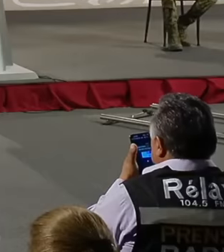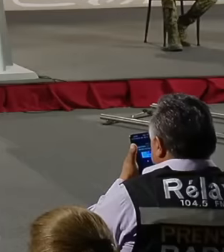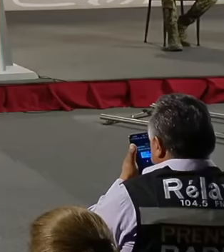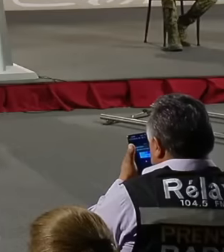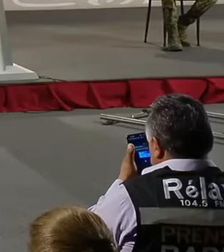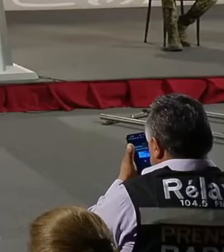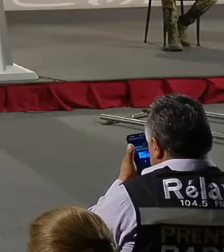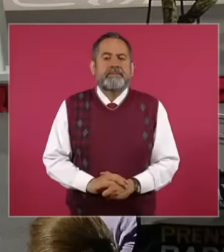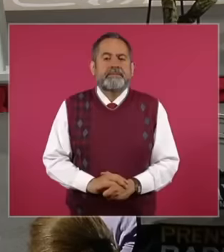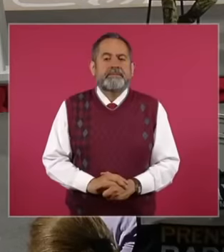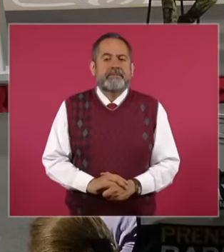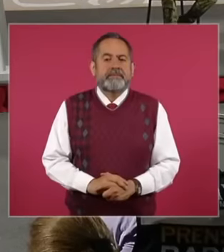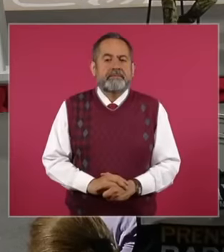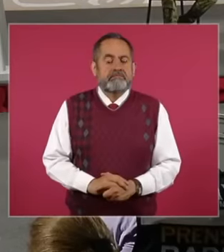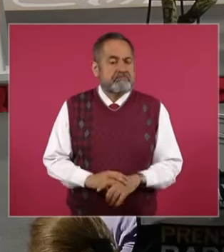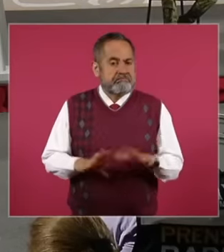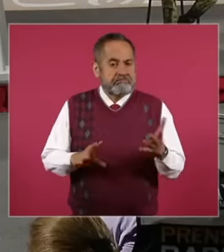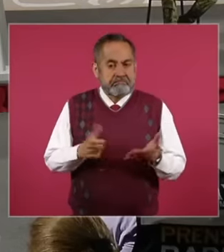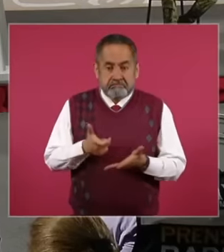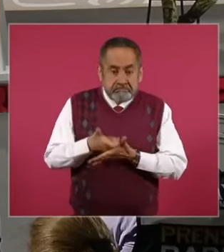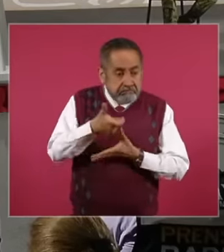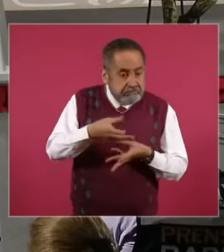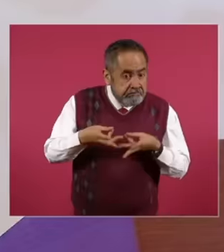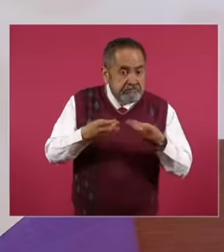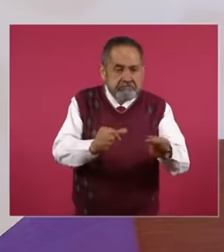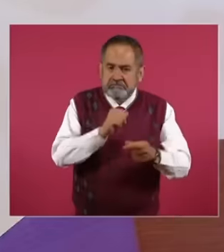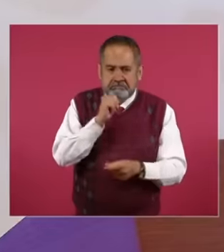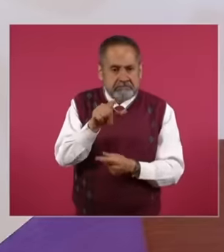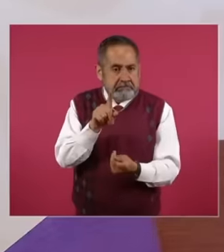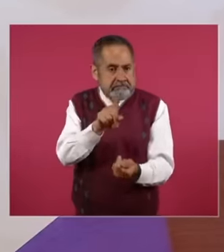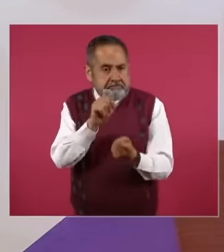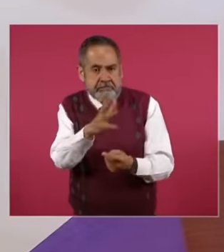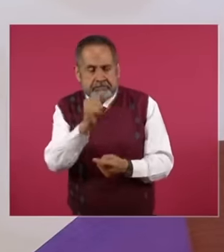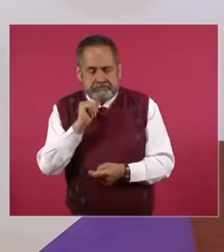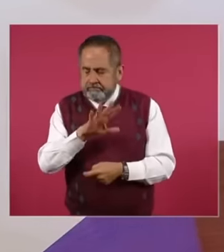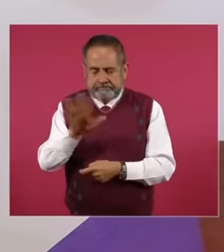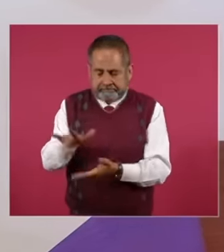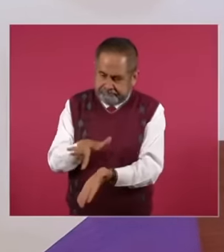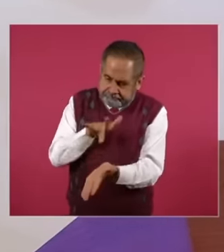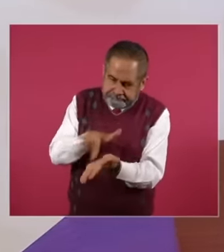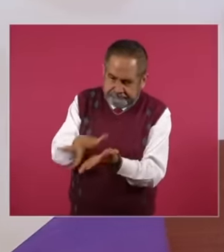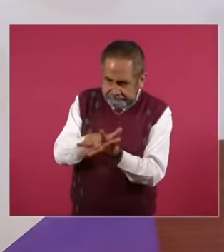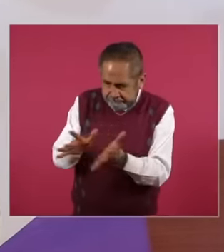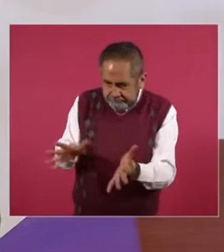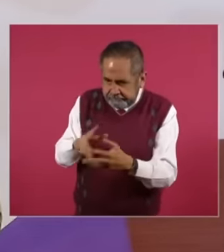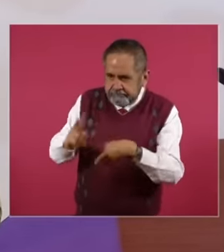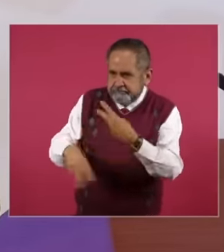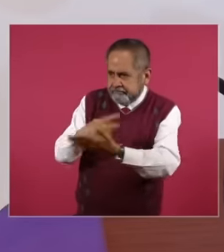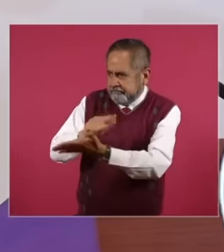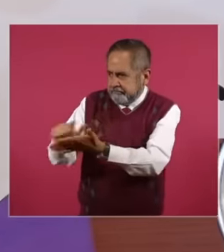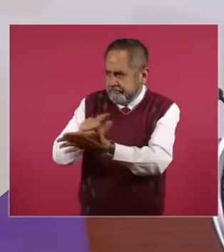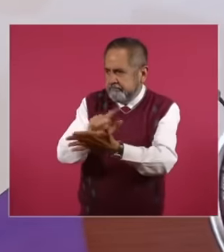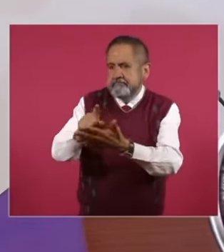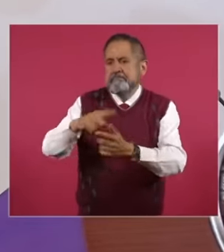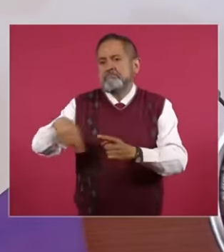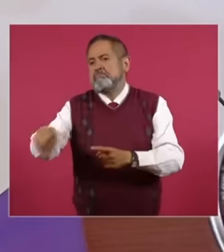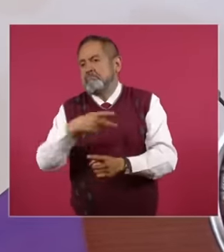it was in support of the vulnerable communities of our country. Next, please here we show in